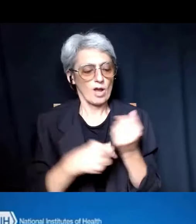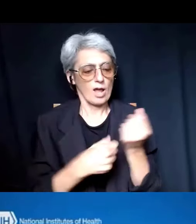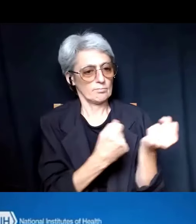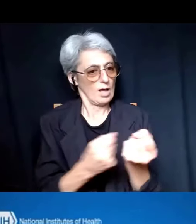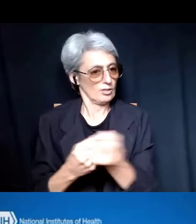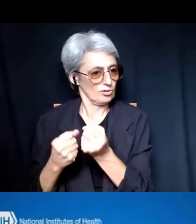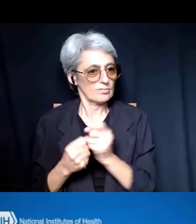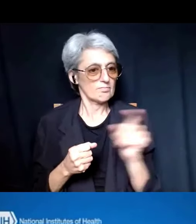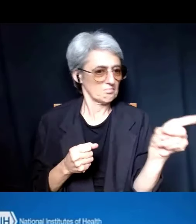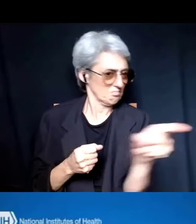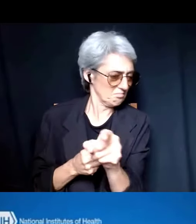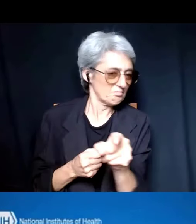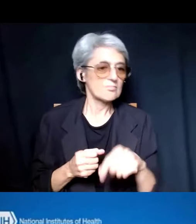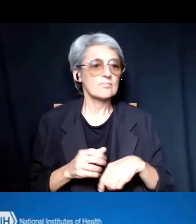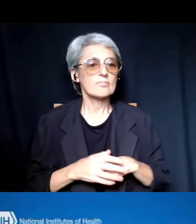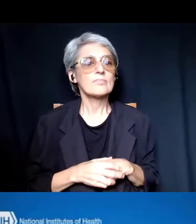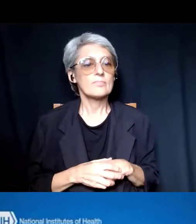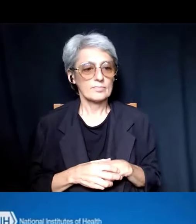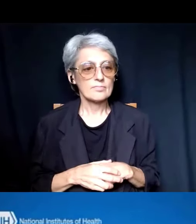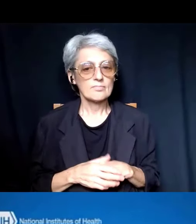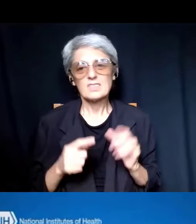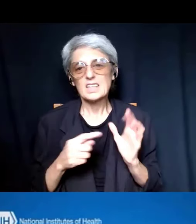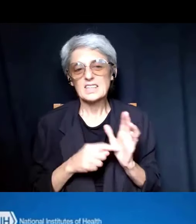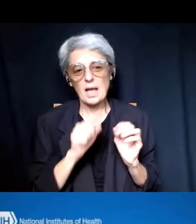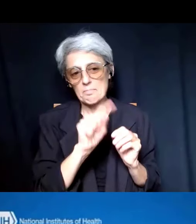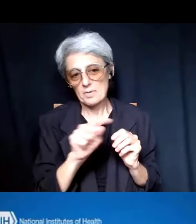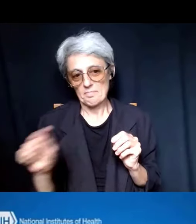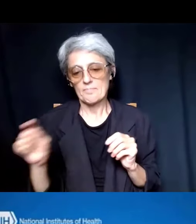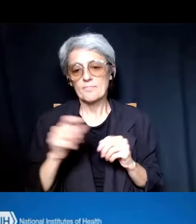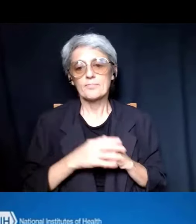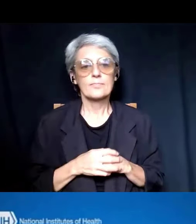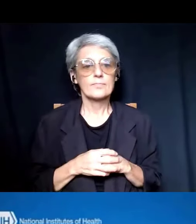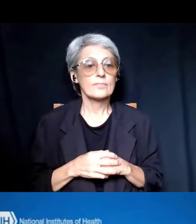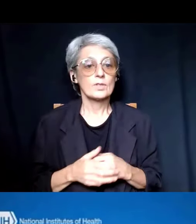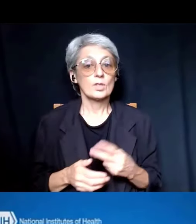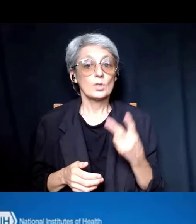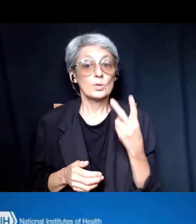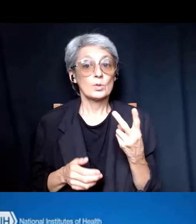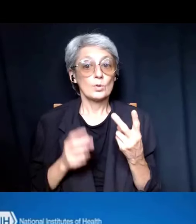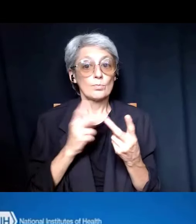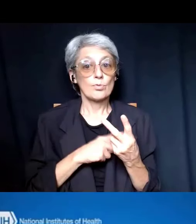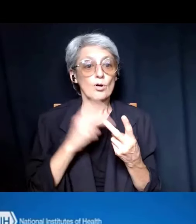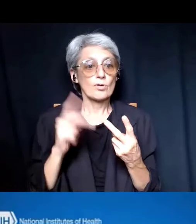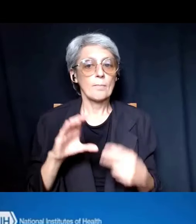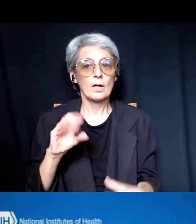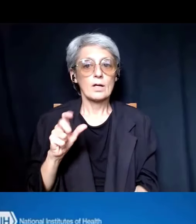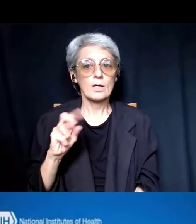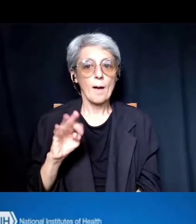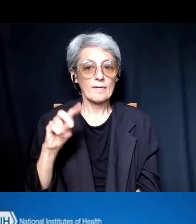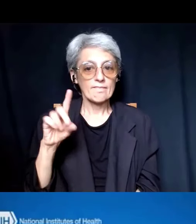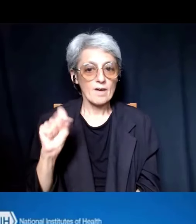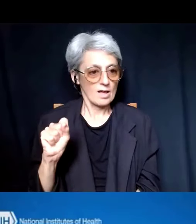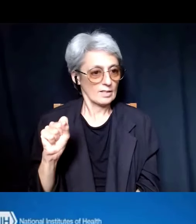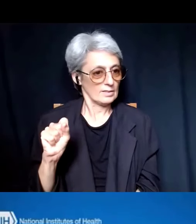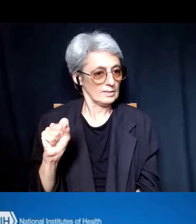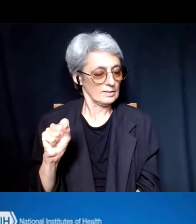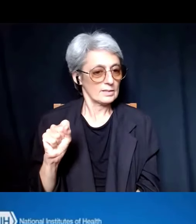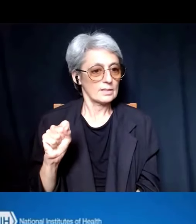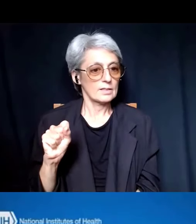I give an indication or an example of some of them. Two of them are common funds, including BEST, or Broadening Experiences in Science.